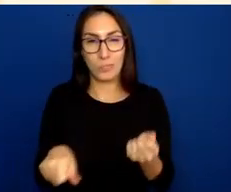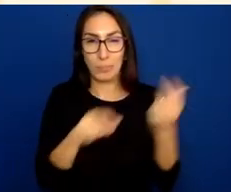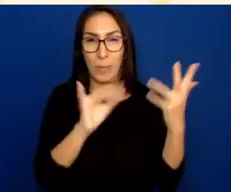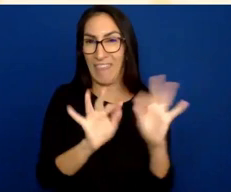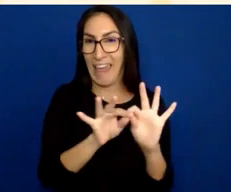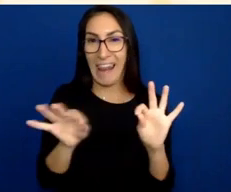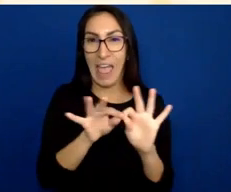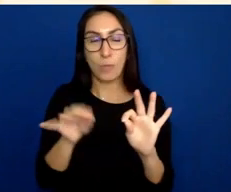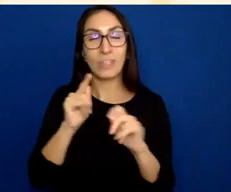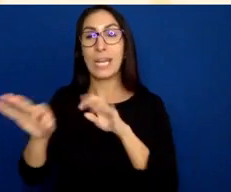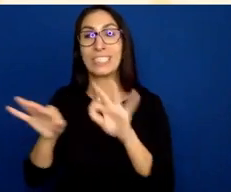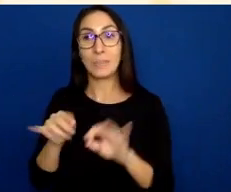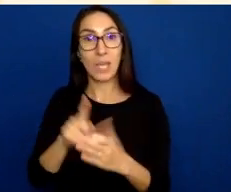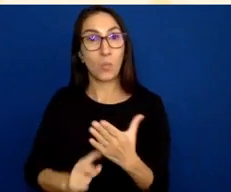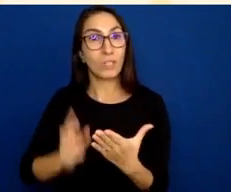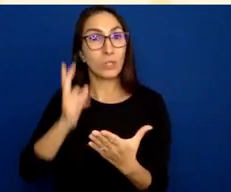without using terms like that.